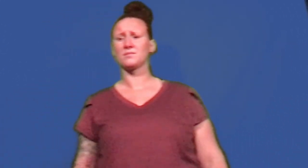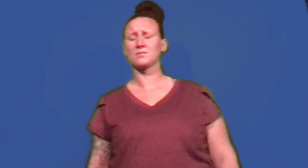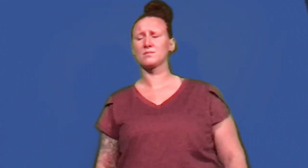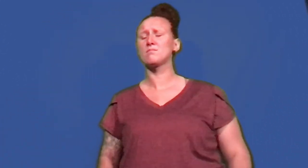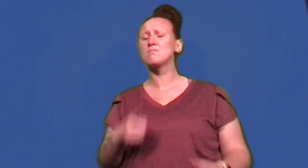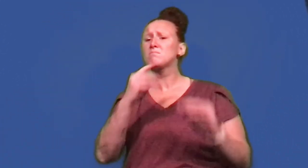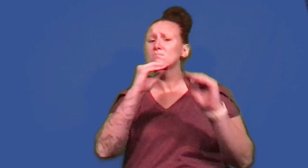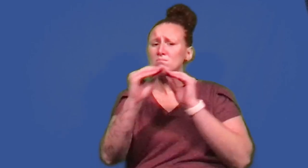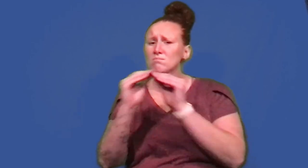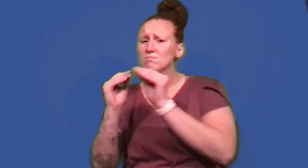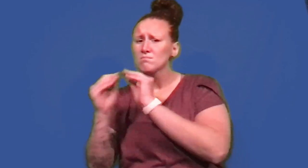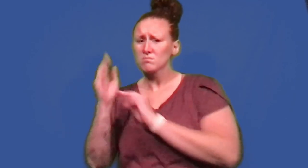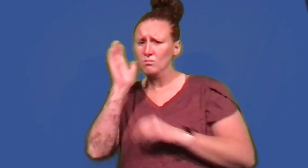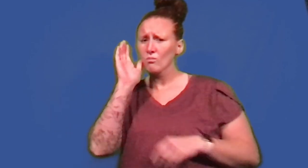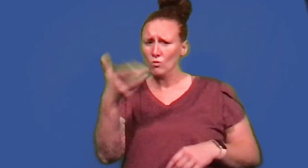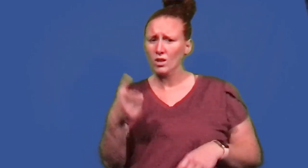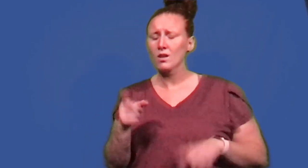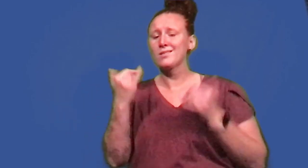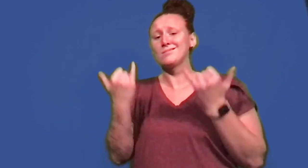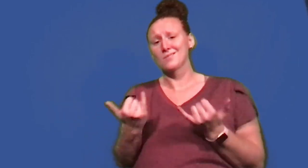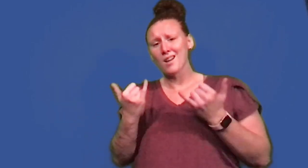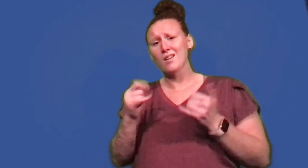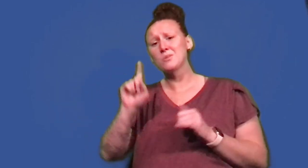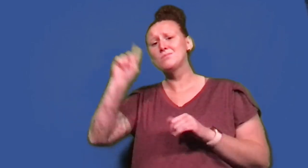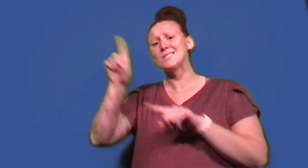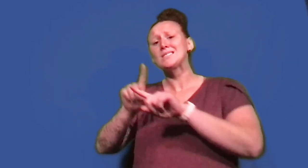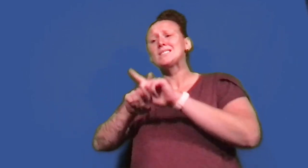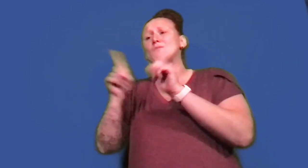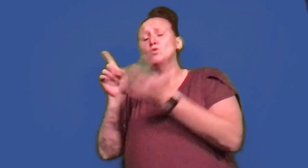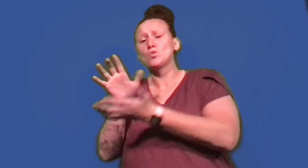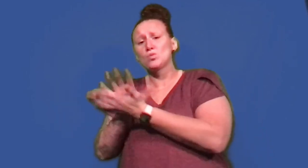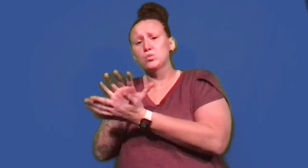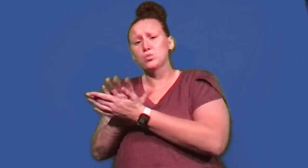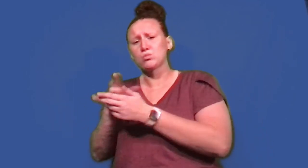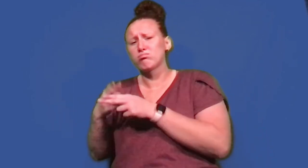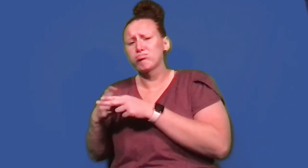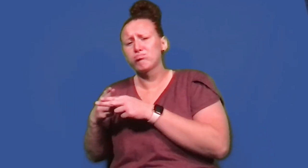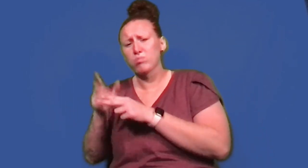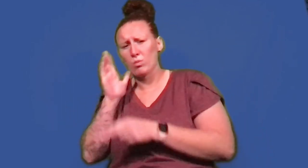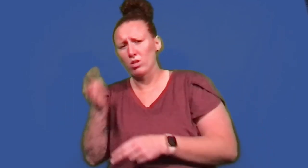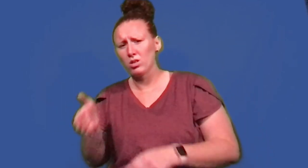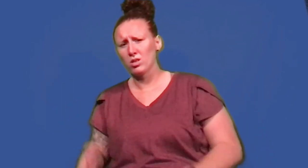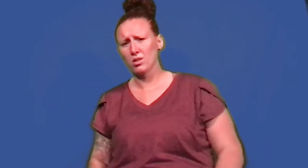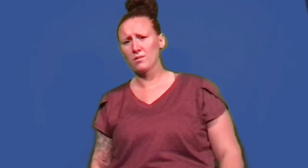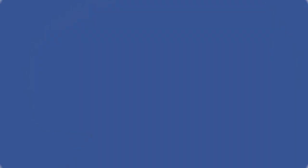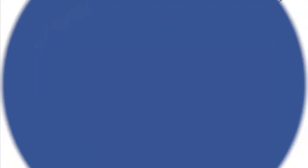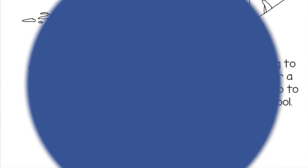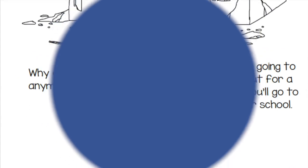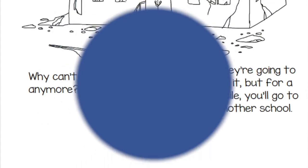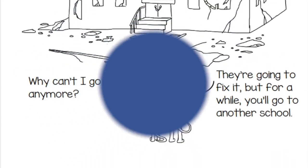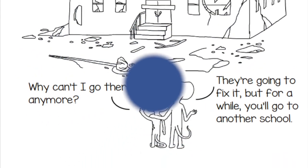They're going to fix it, but for a while, you'll go to another school.